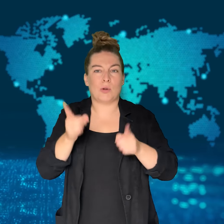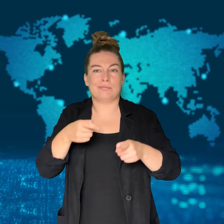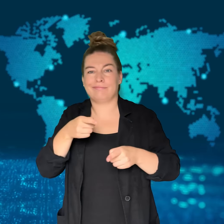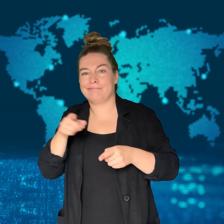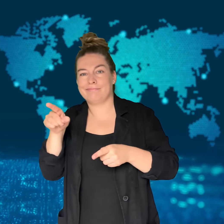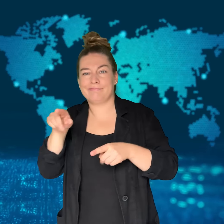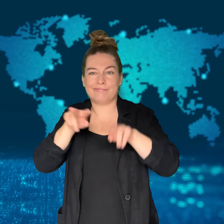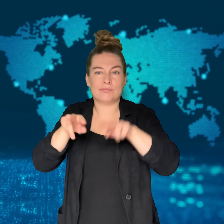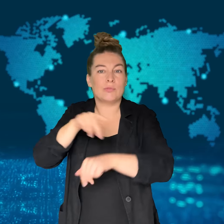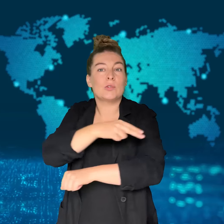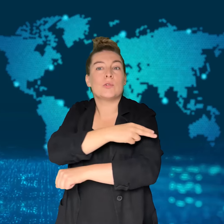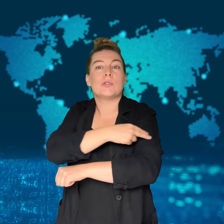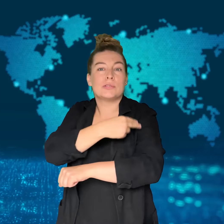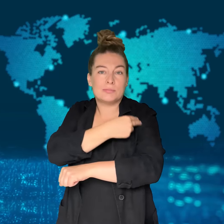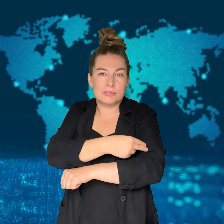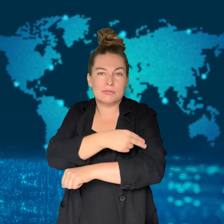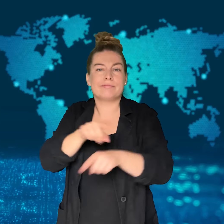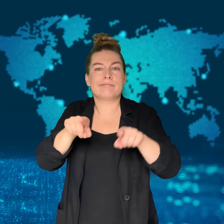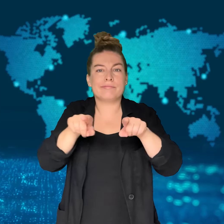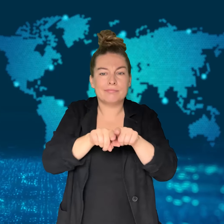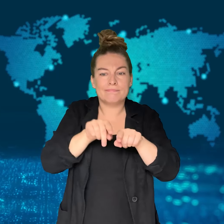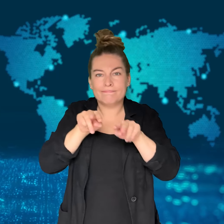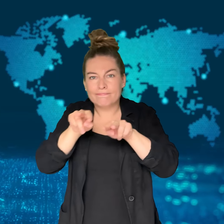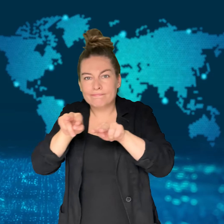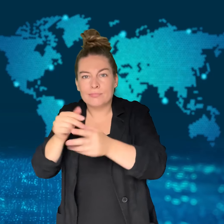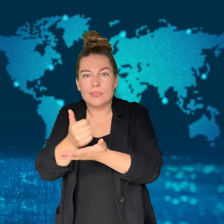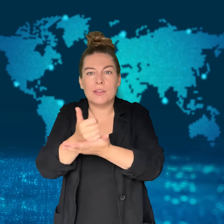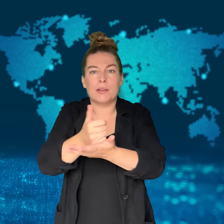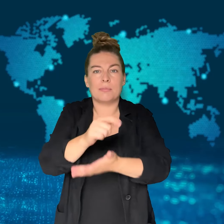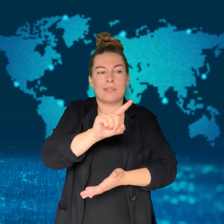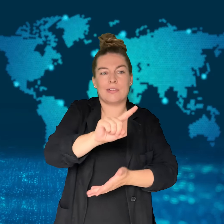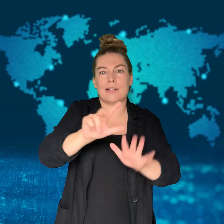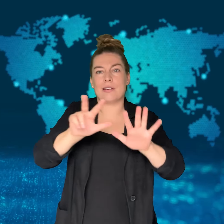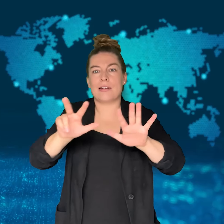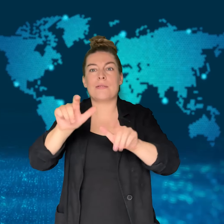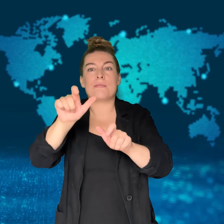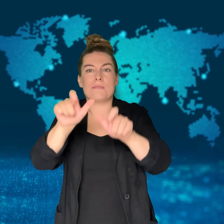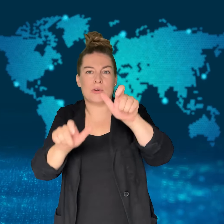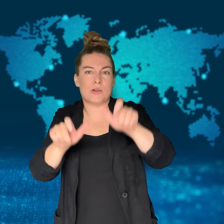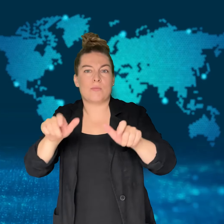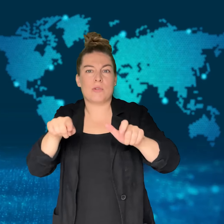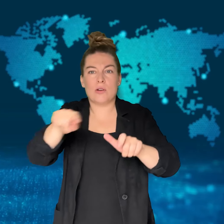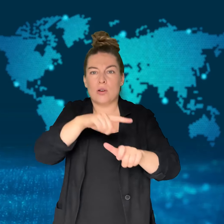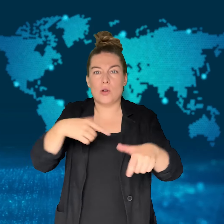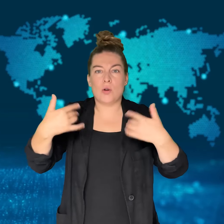Four of the injured had burns from the fire.